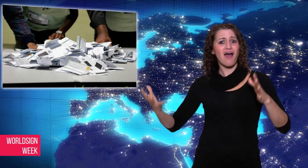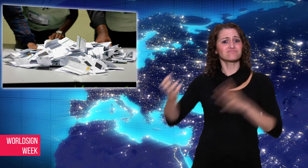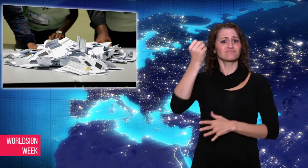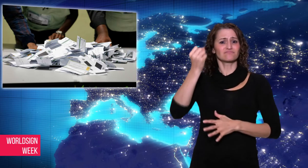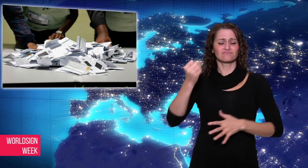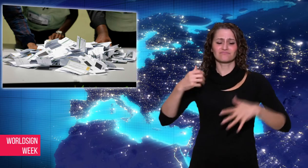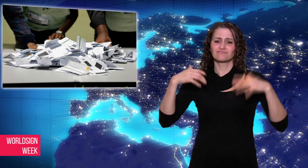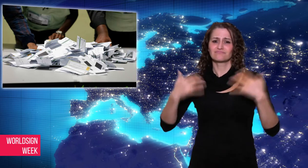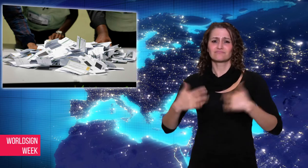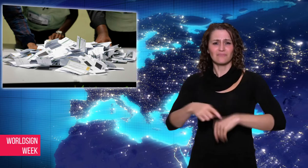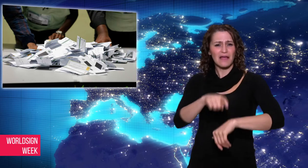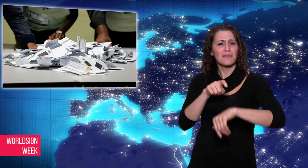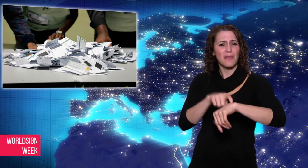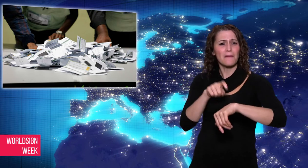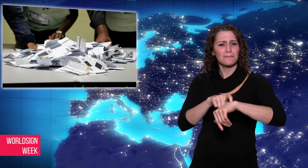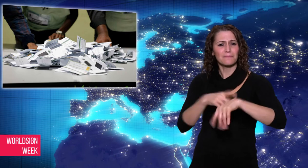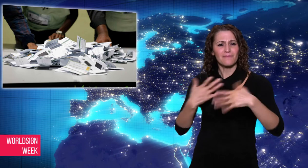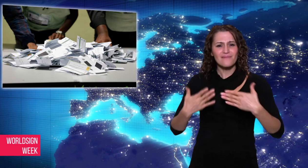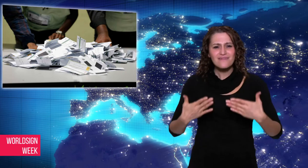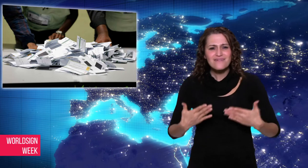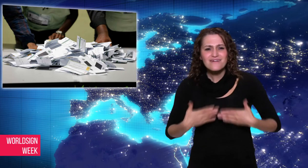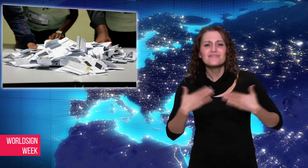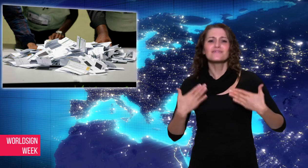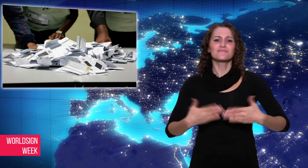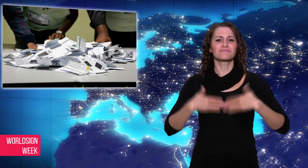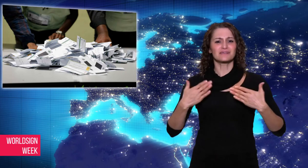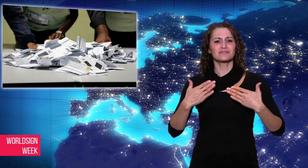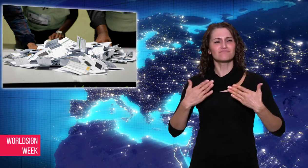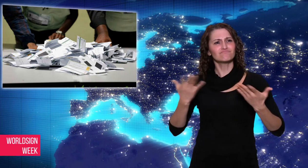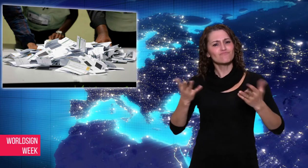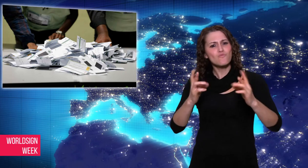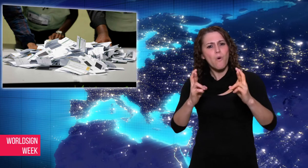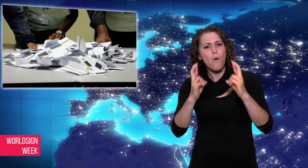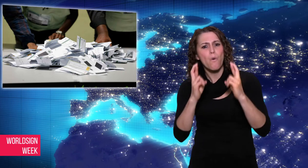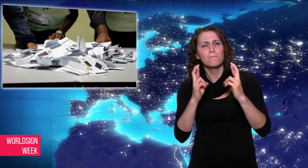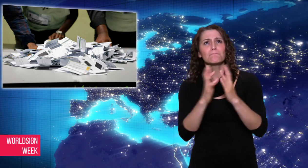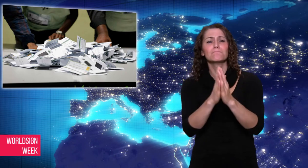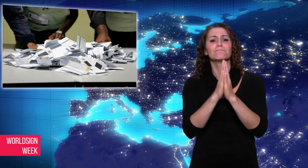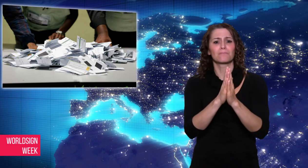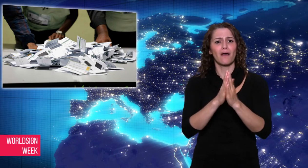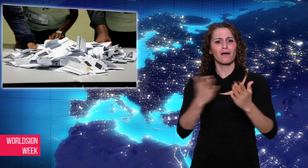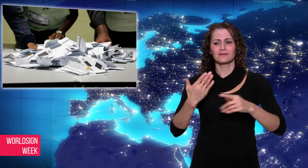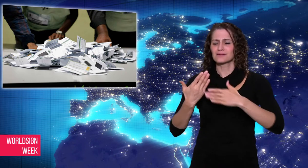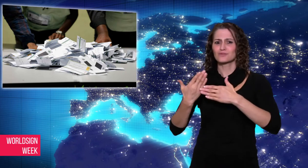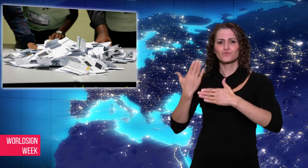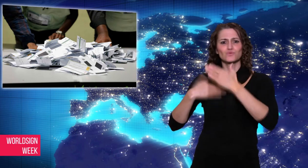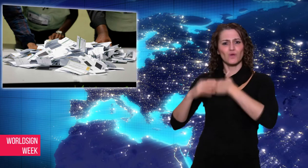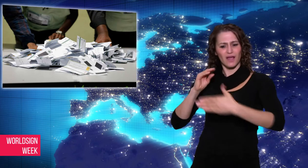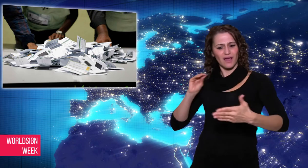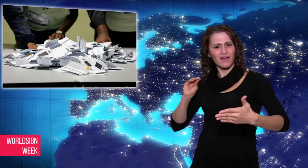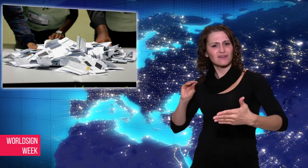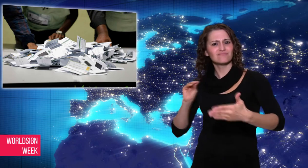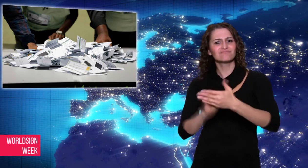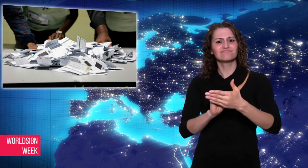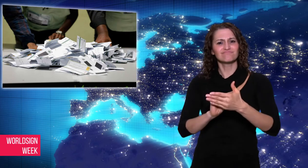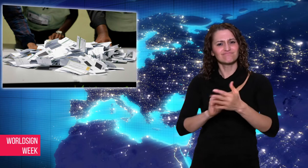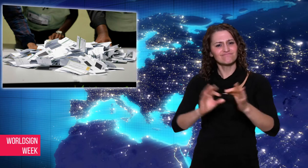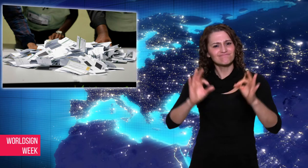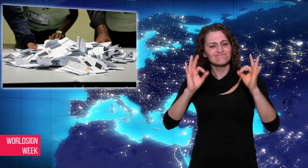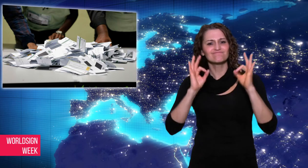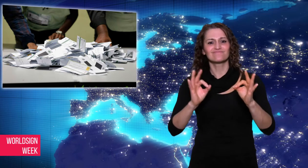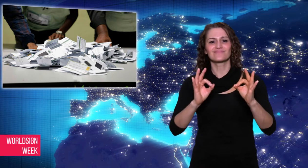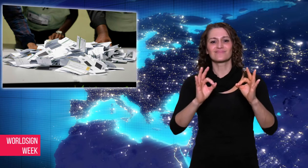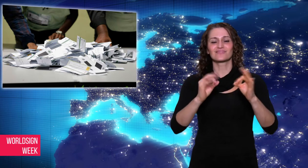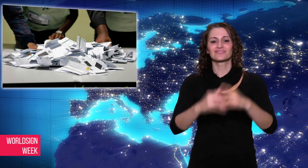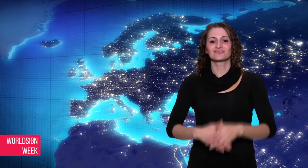hope, and history.”